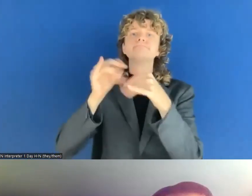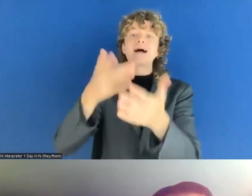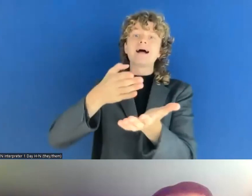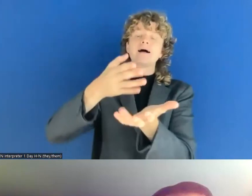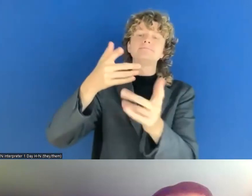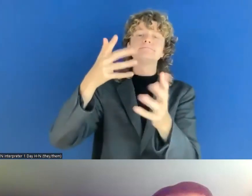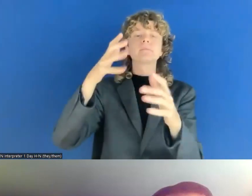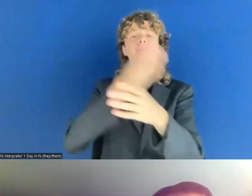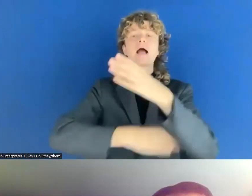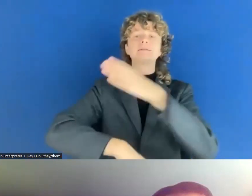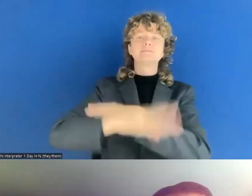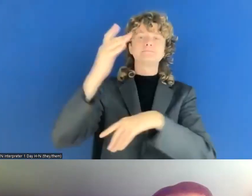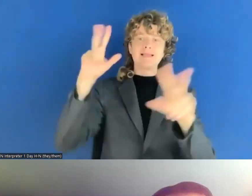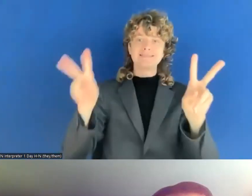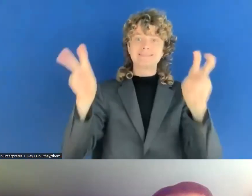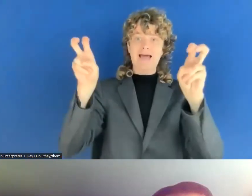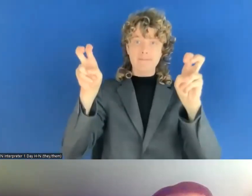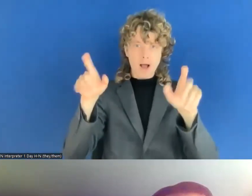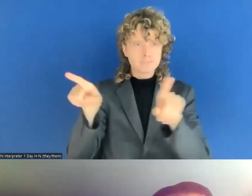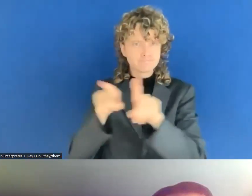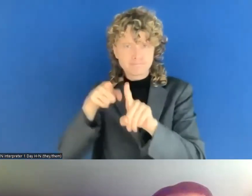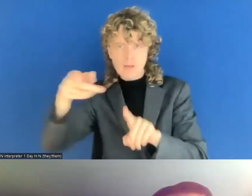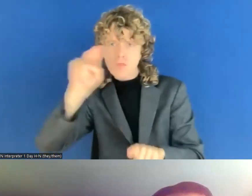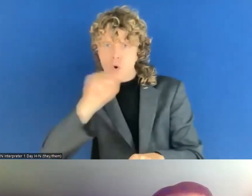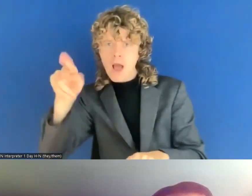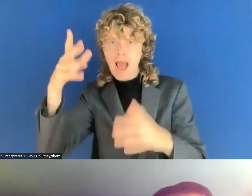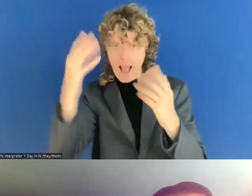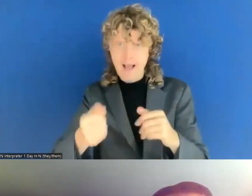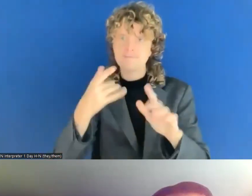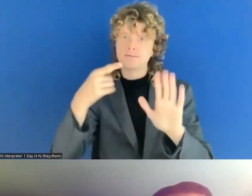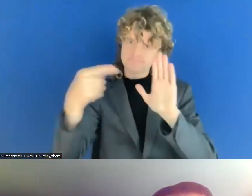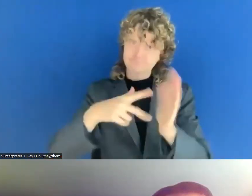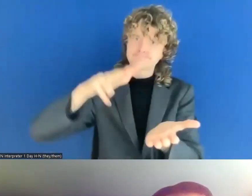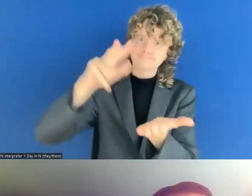in this respect. So is there a common approach between countries on a possible common mandatory